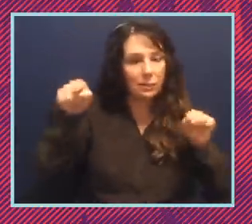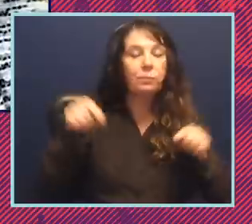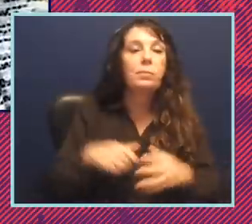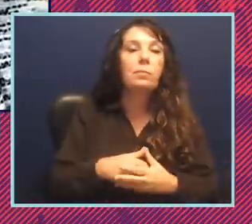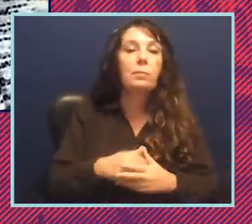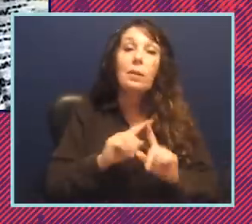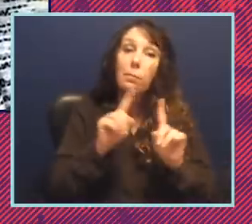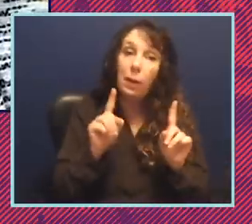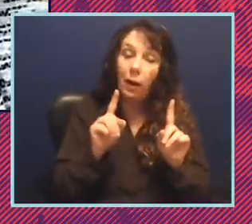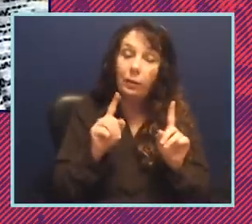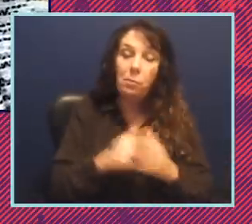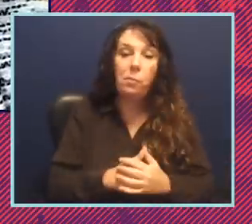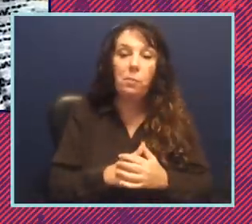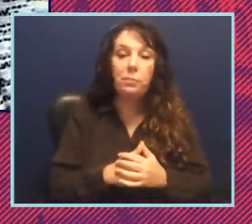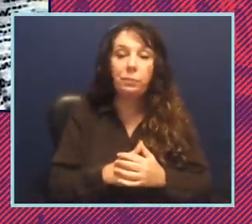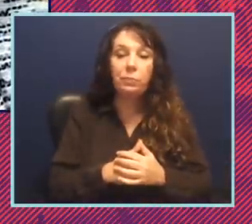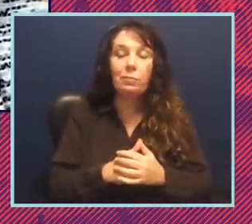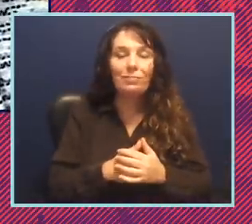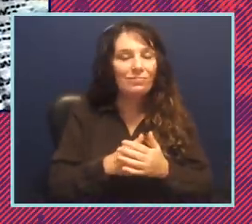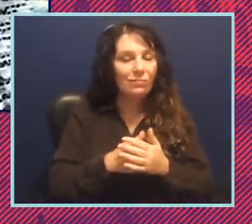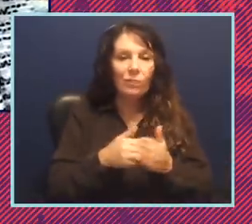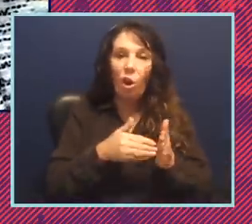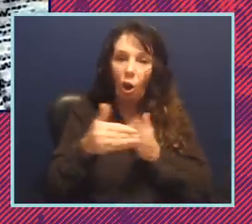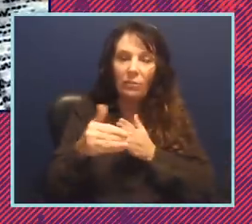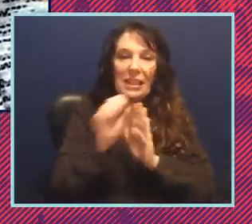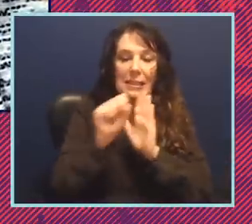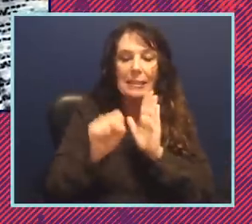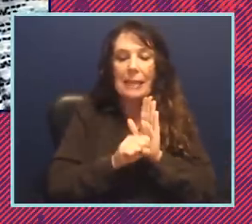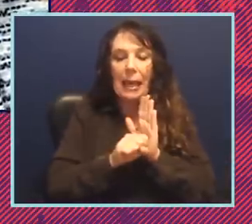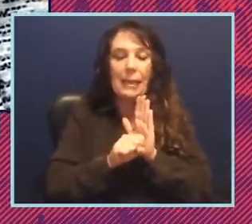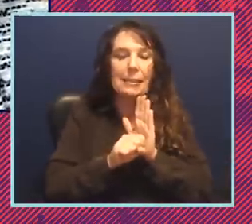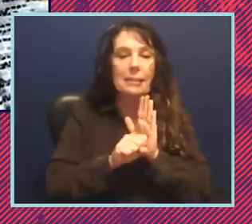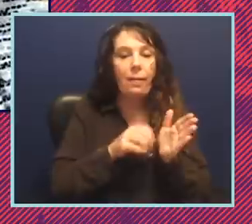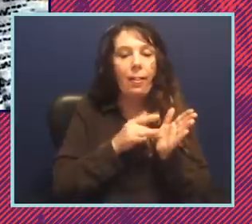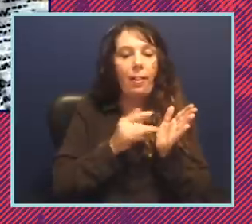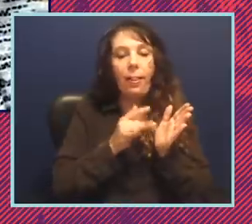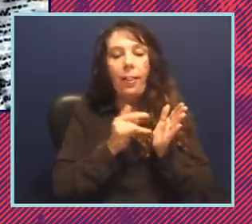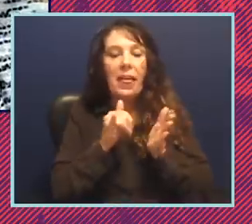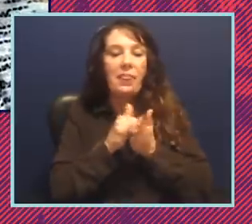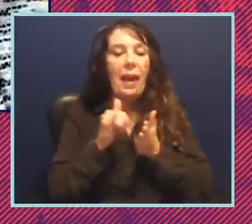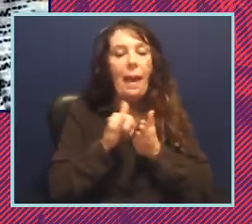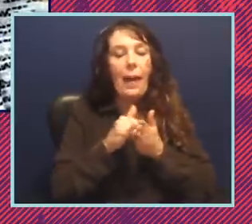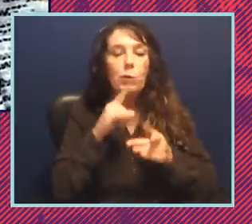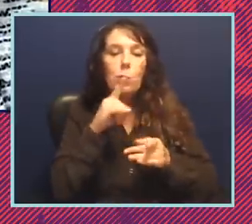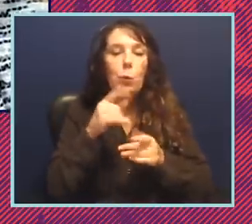have is that too often the states are using this redistricting process as a political tool and so